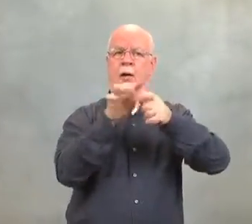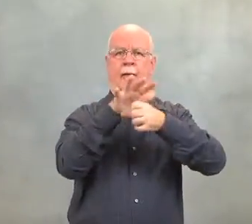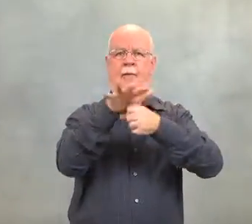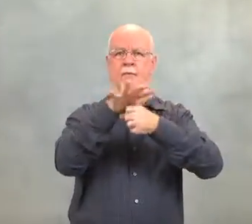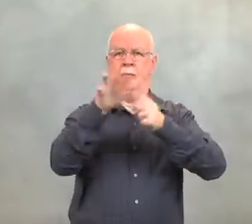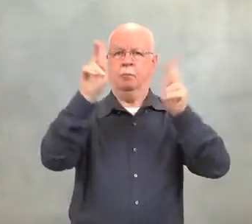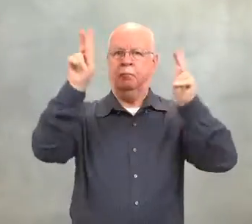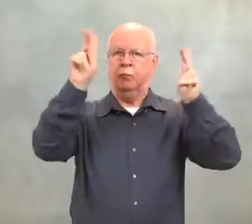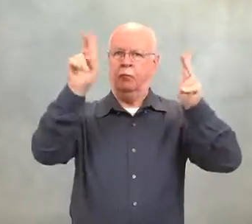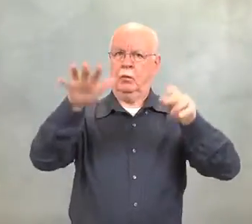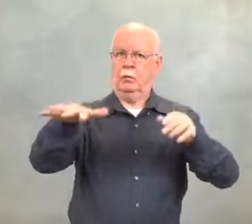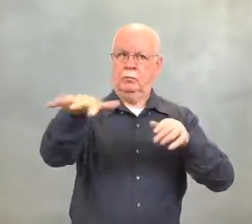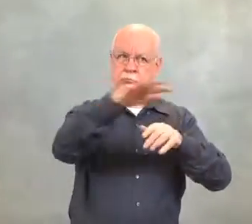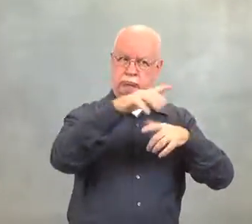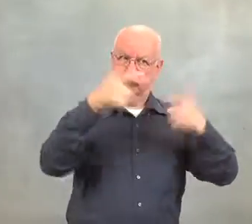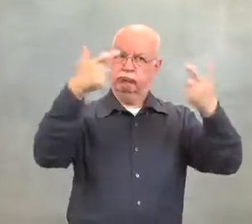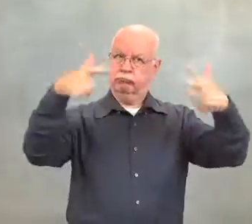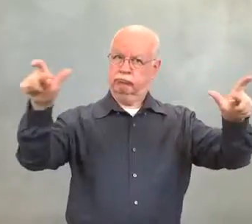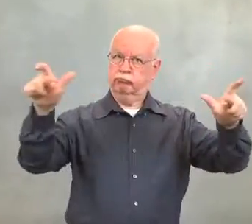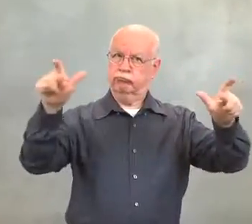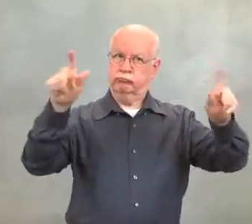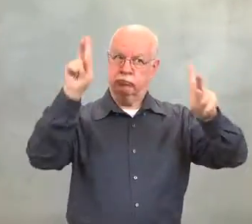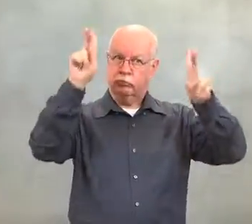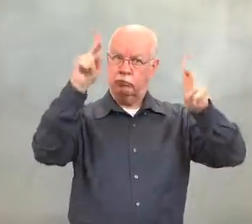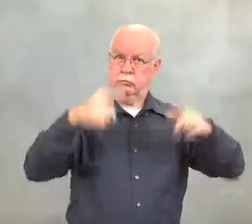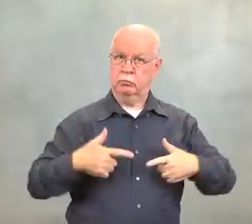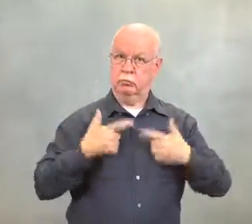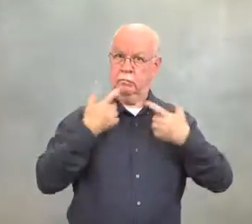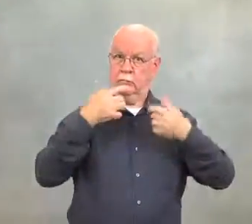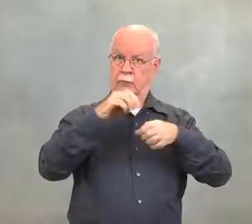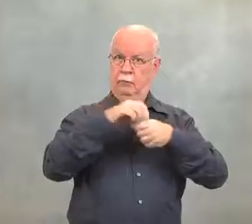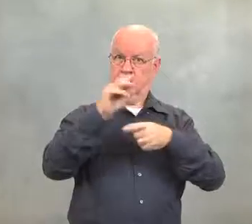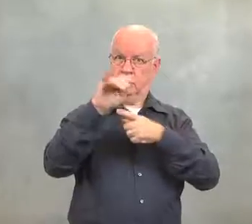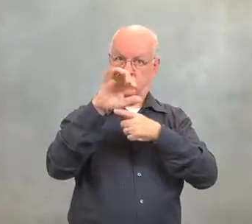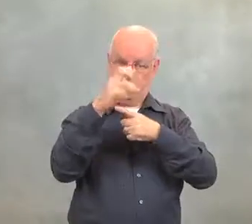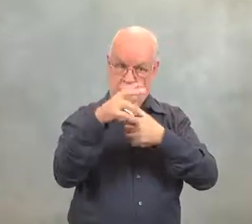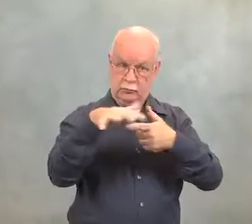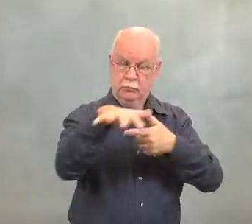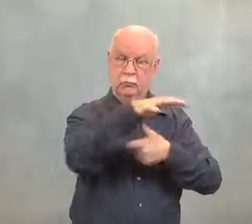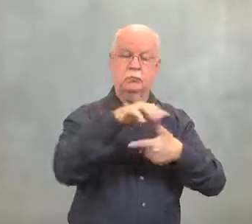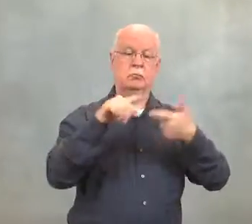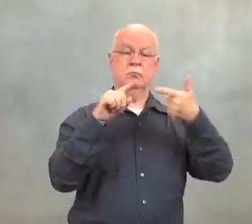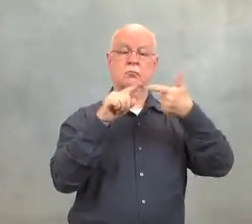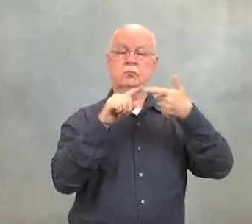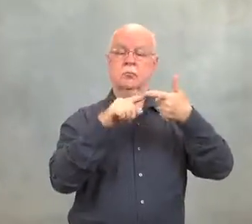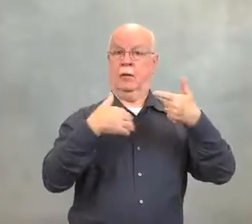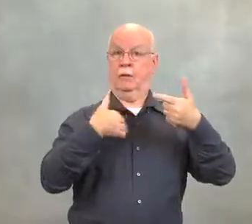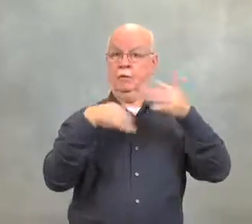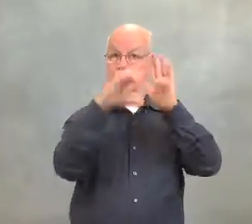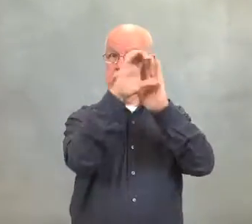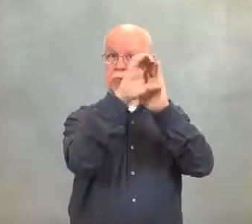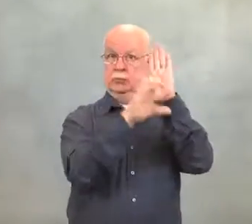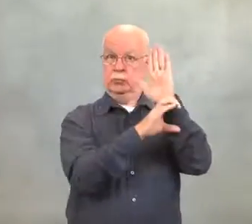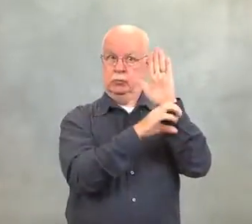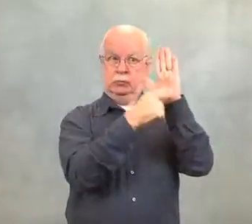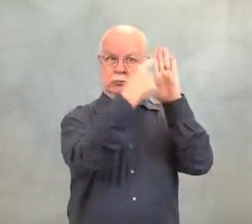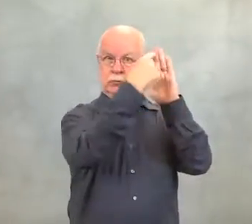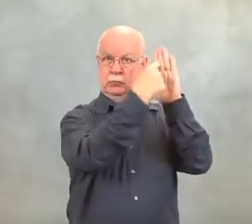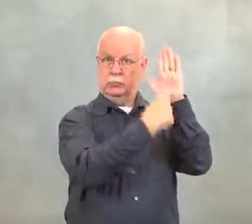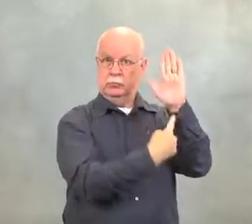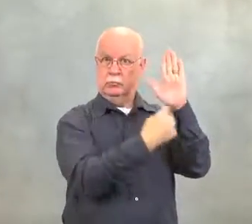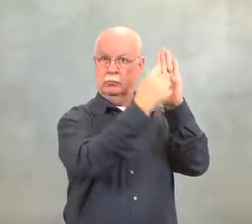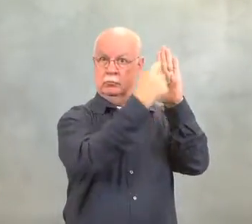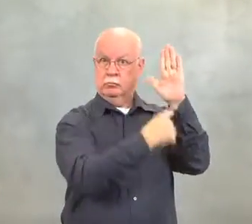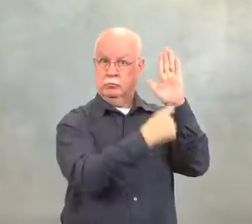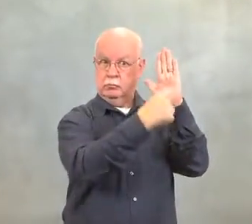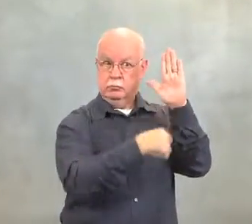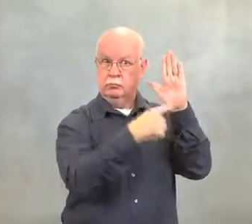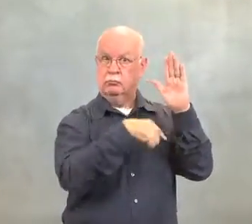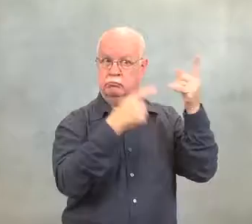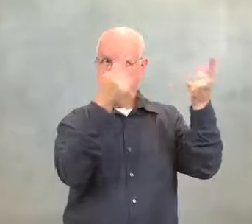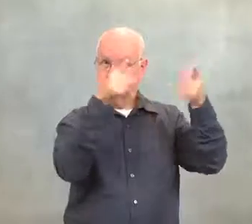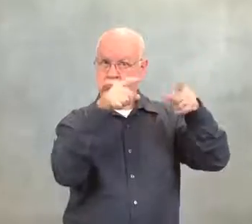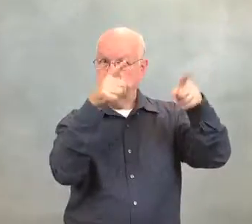There had to be over a certain number of residents.